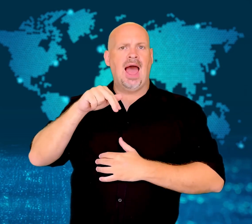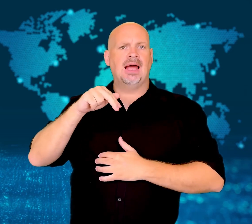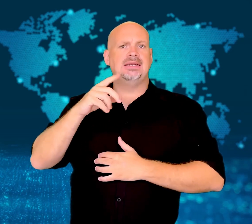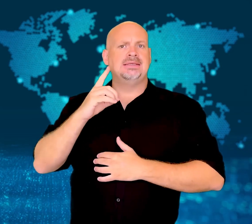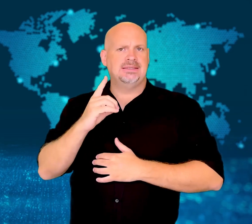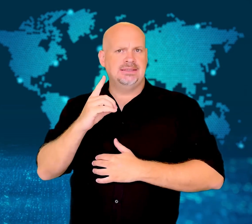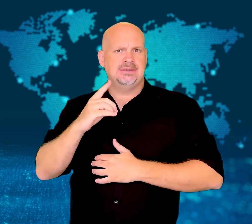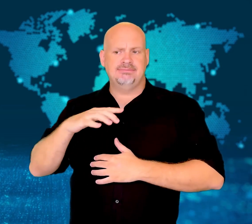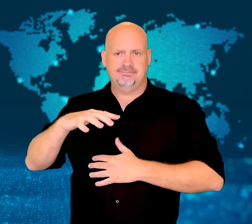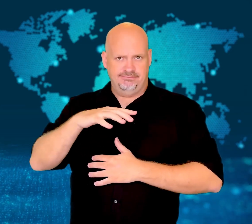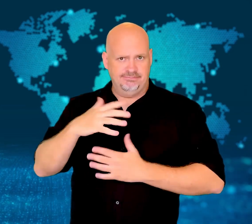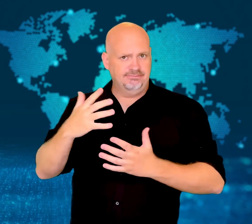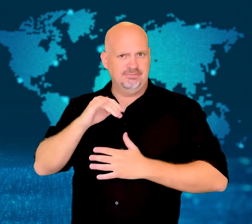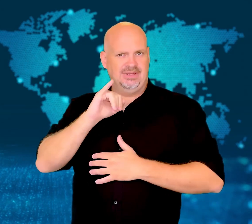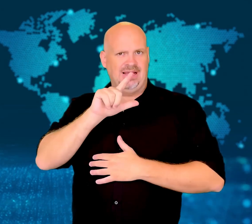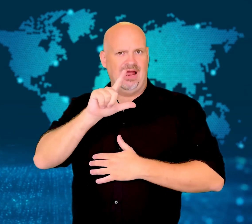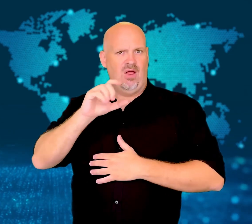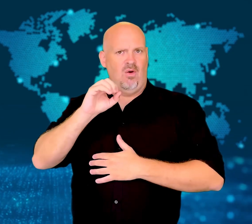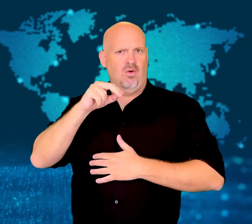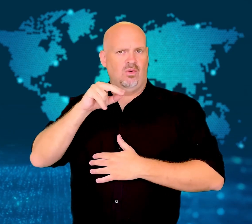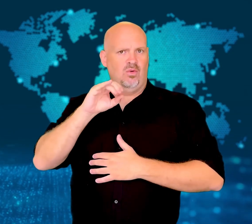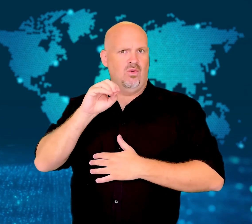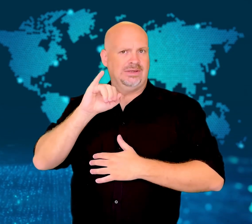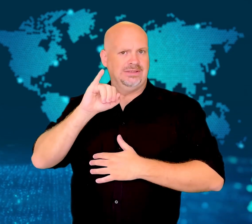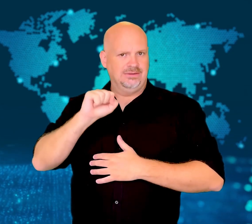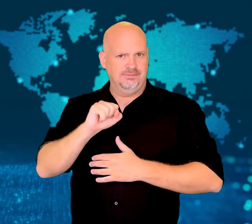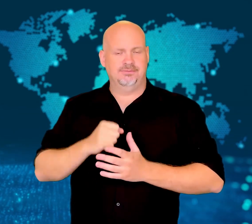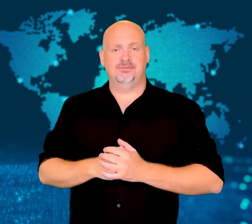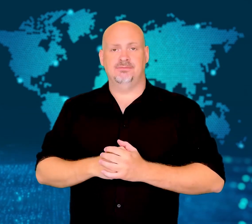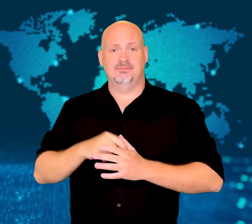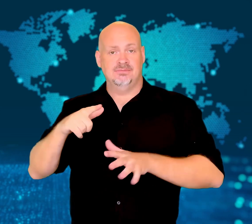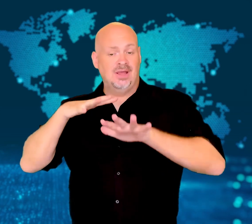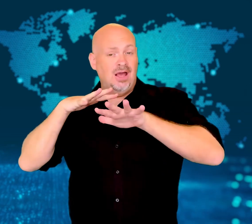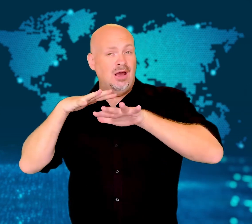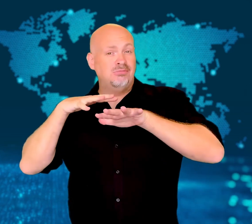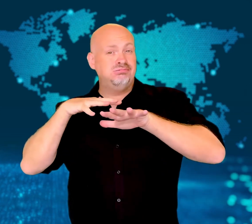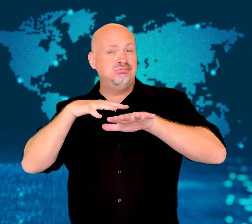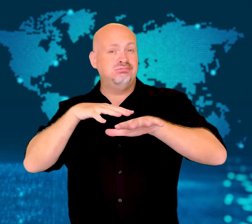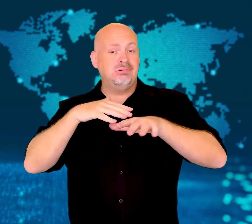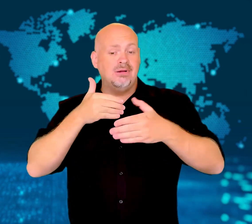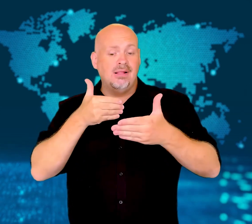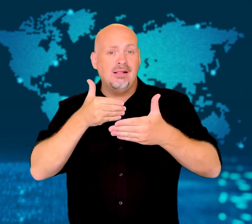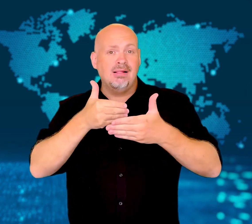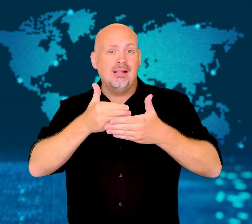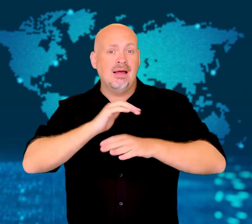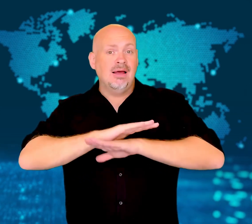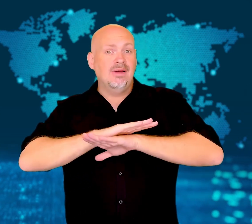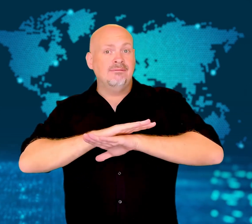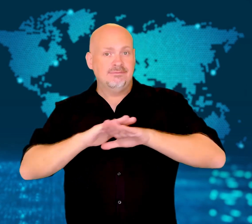place in Highland Park, Illinois.